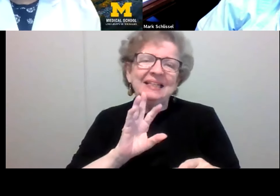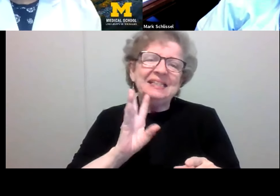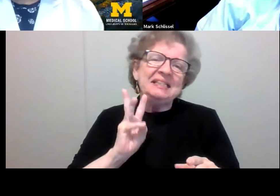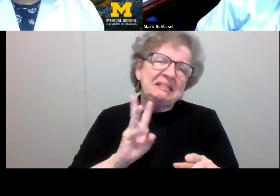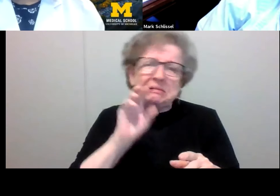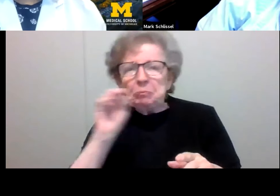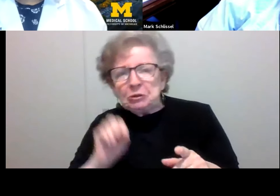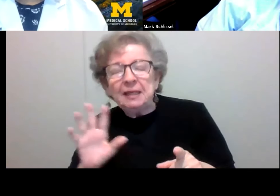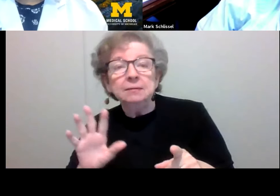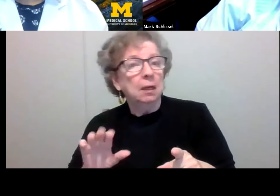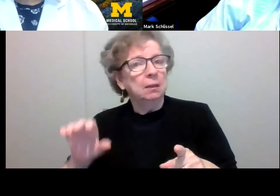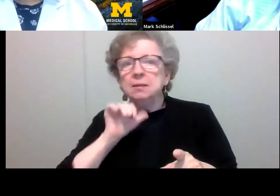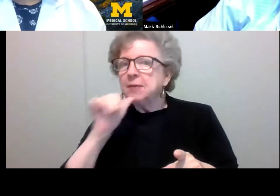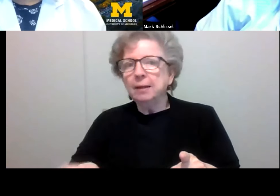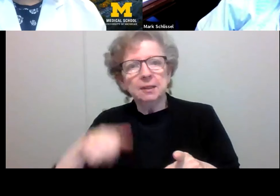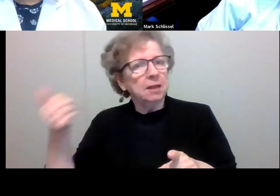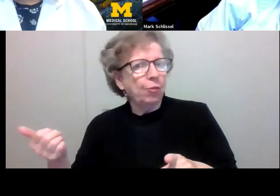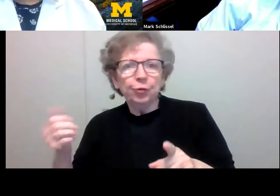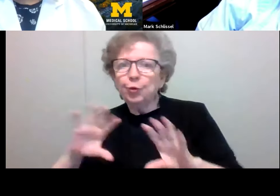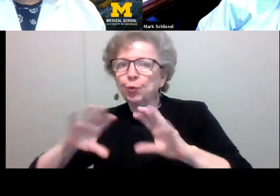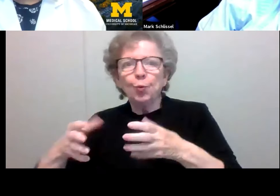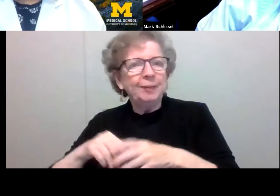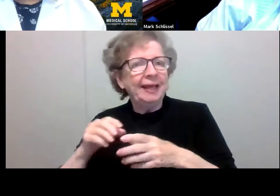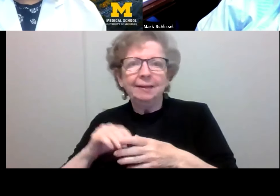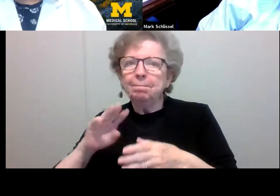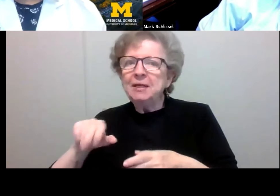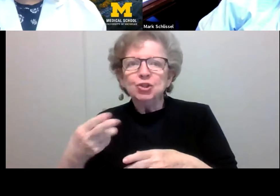there isn't another population in the state of Michigan that's as vaccinated as Michigan students.